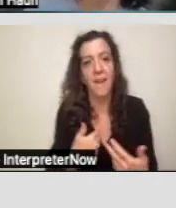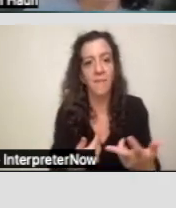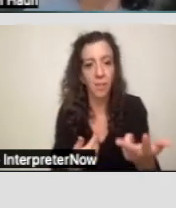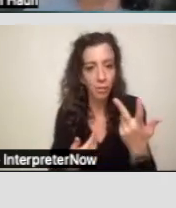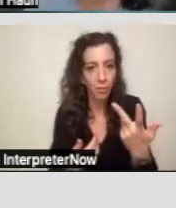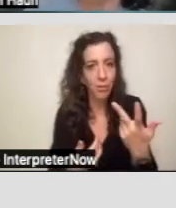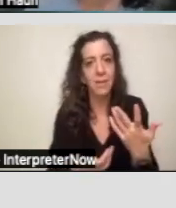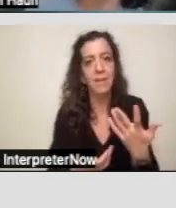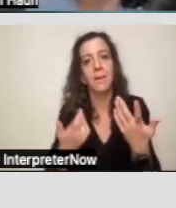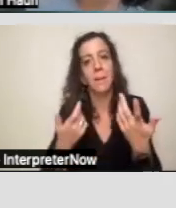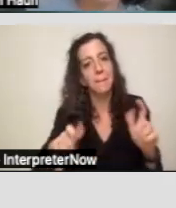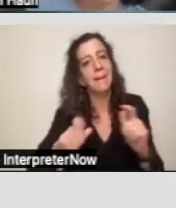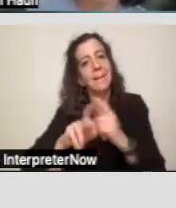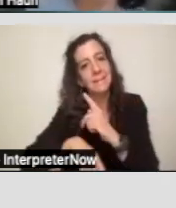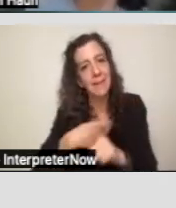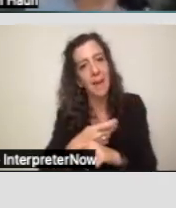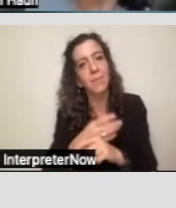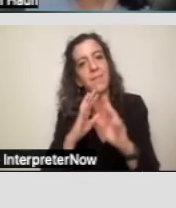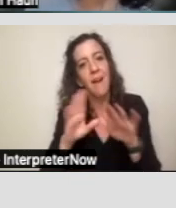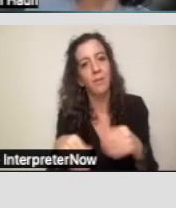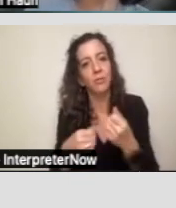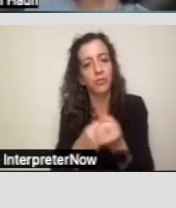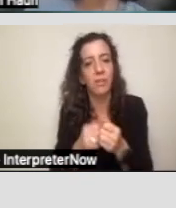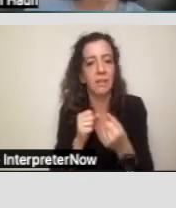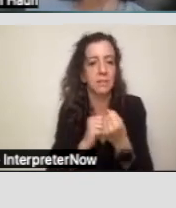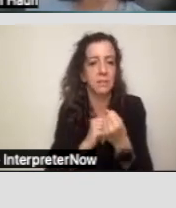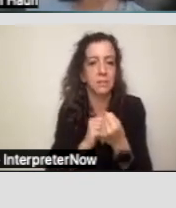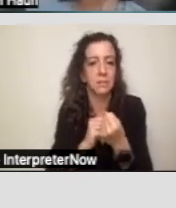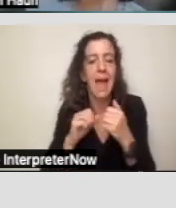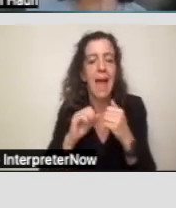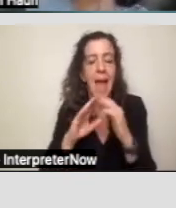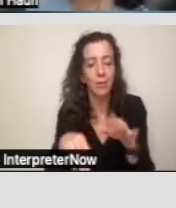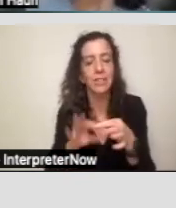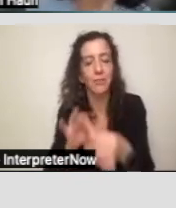of housing-related supports. One is housing access services.